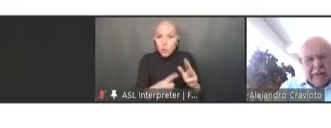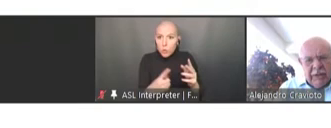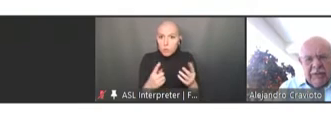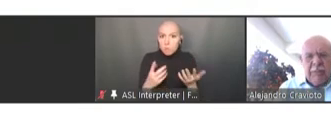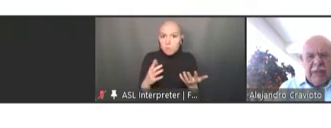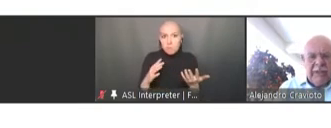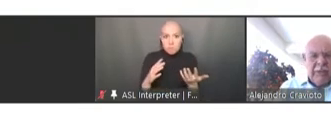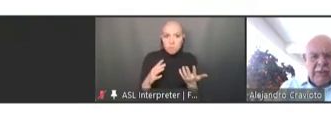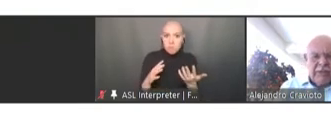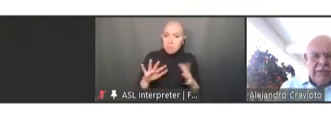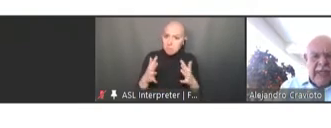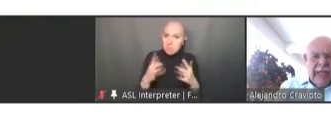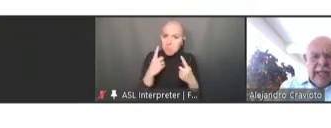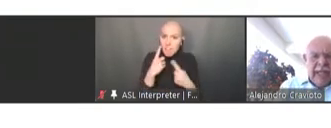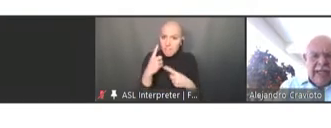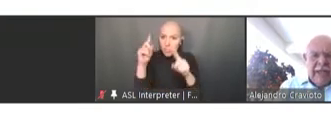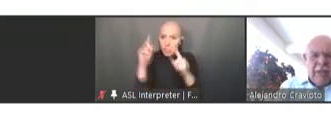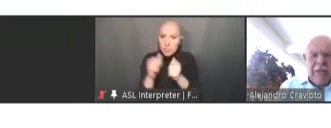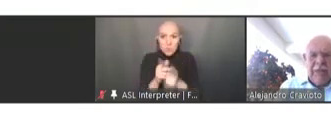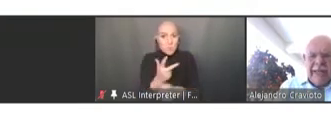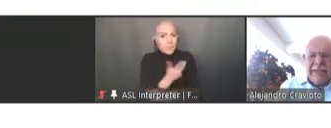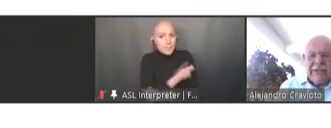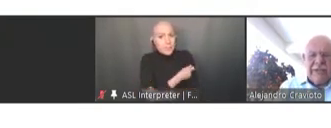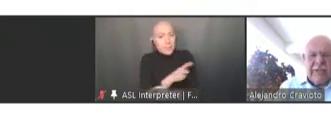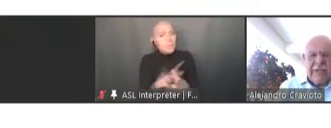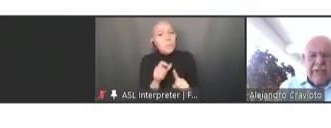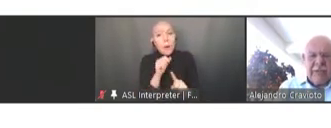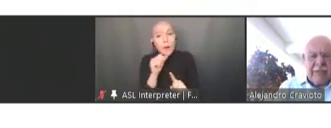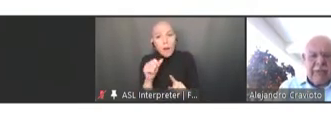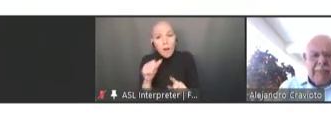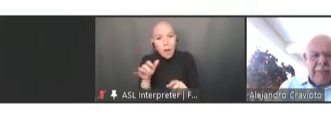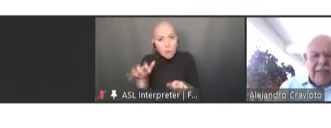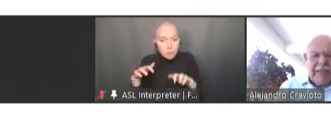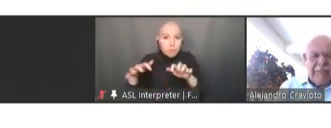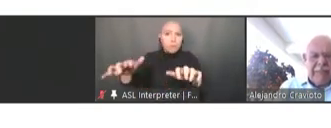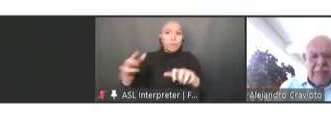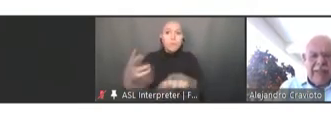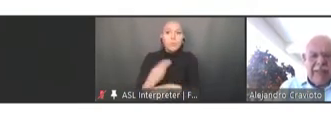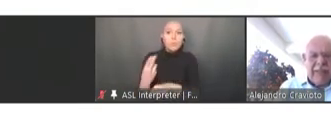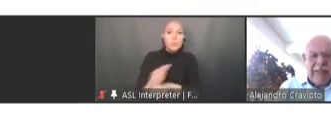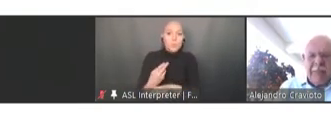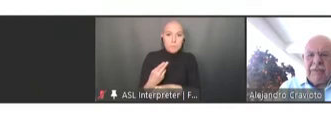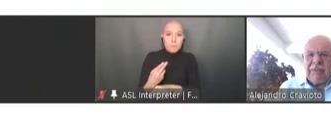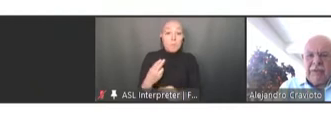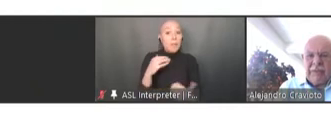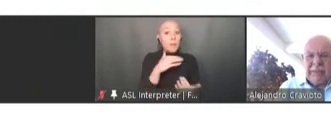not well used. And all the lessons learned were apparently put in a number of documents